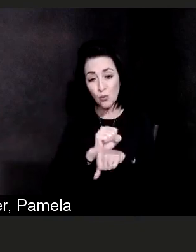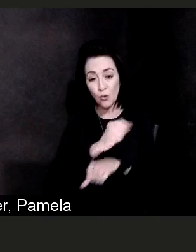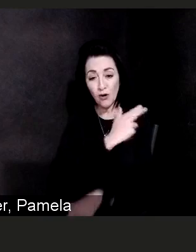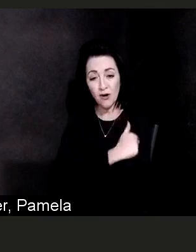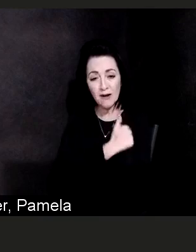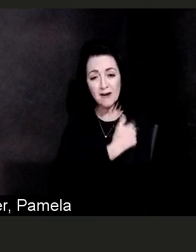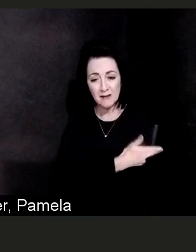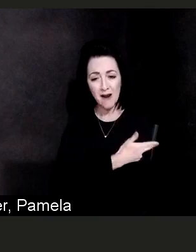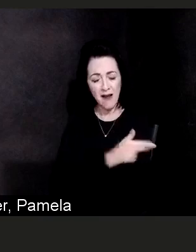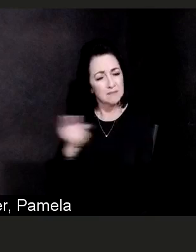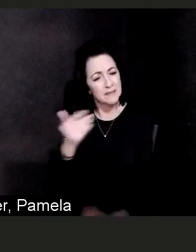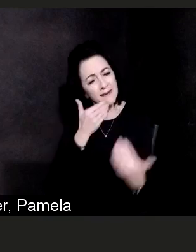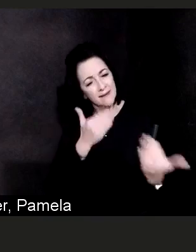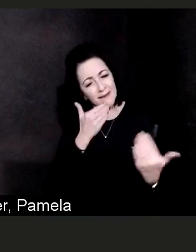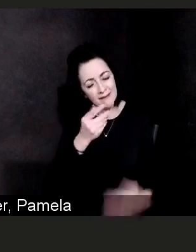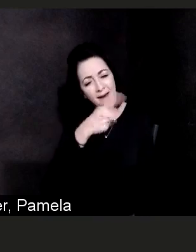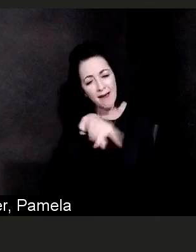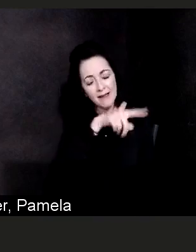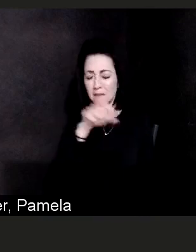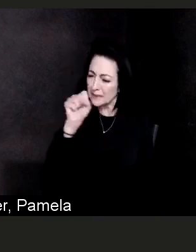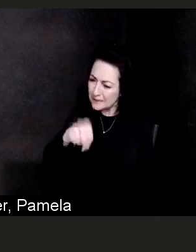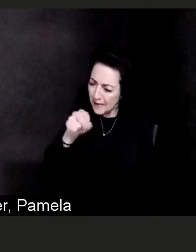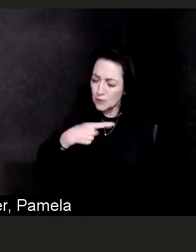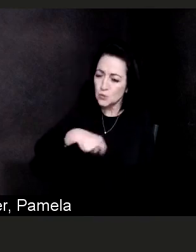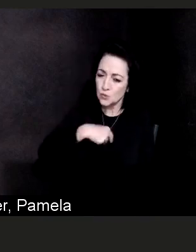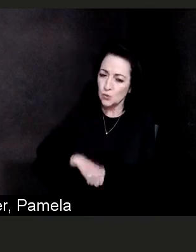but the heroes that work here in our clinics,